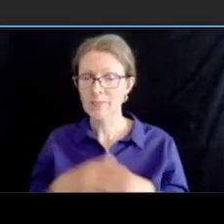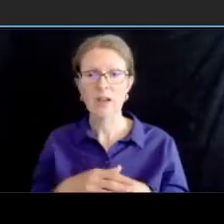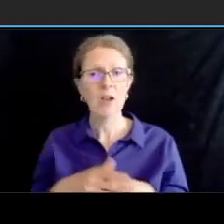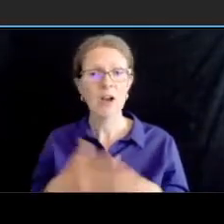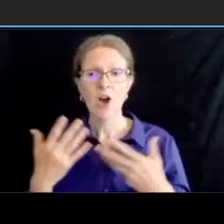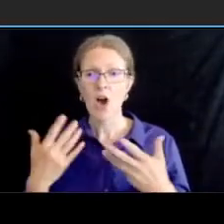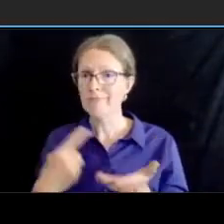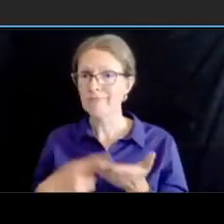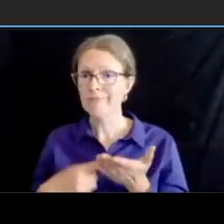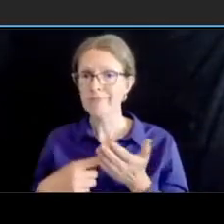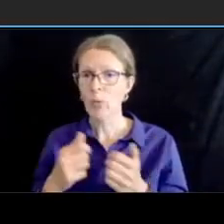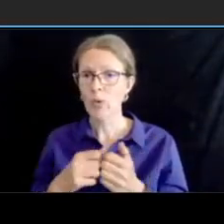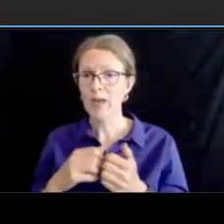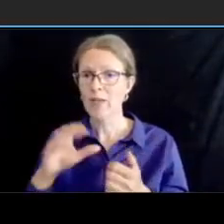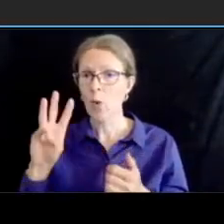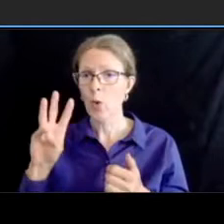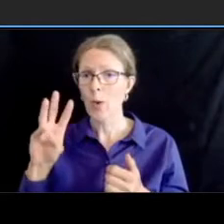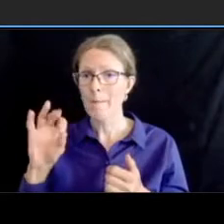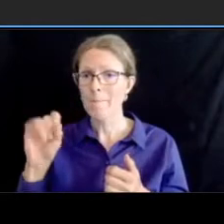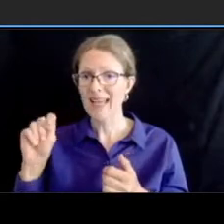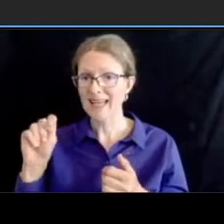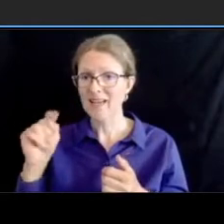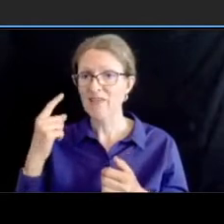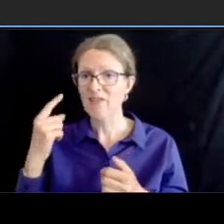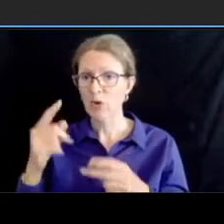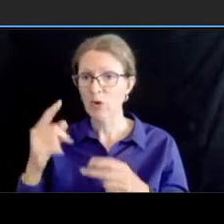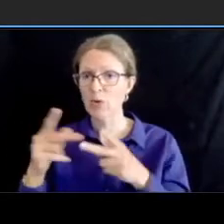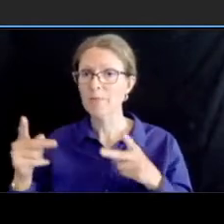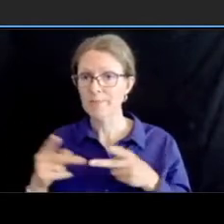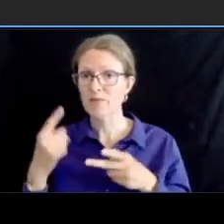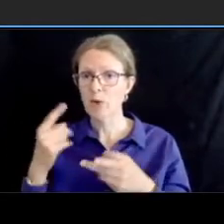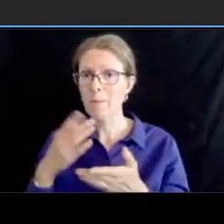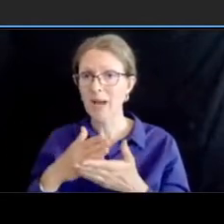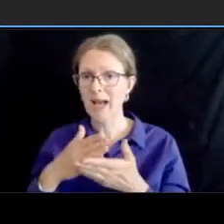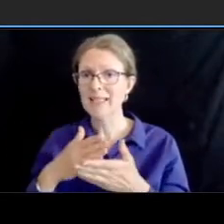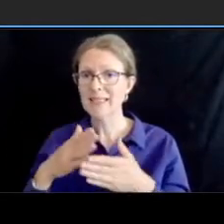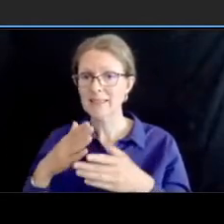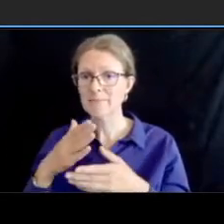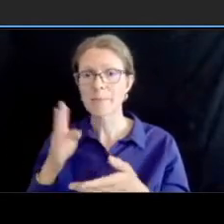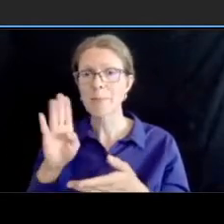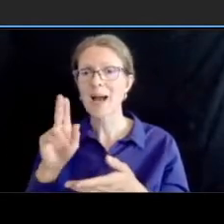and their um and their their needs and we will continue to do that for design and things may